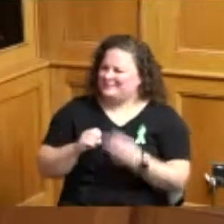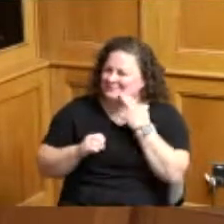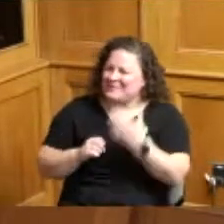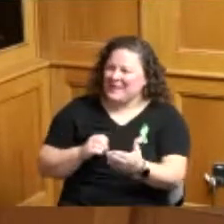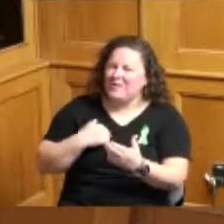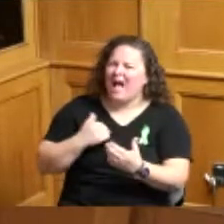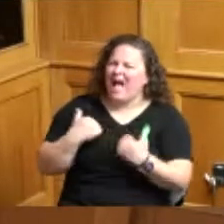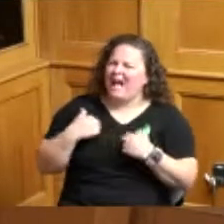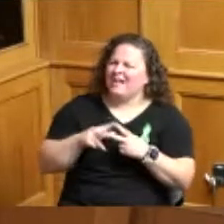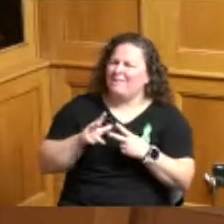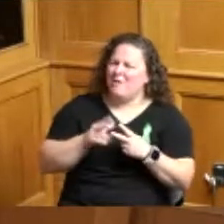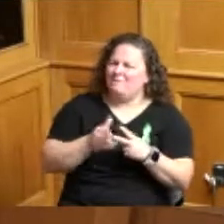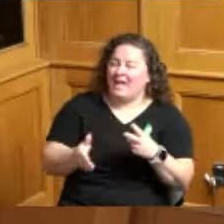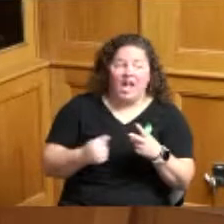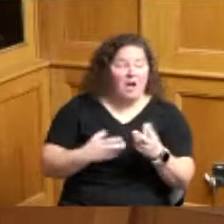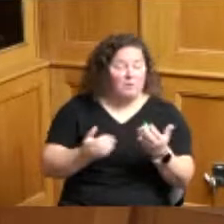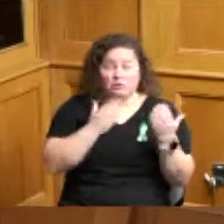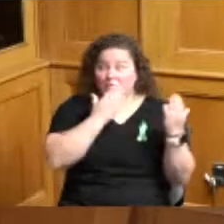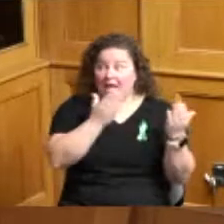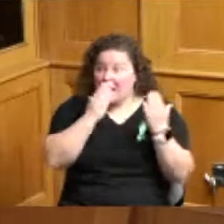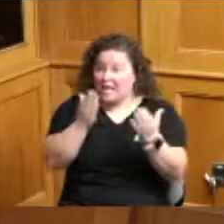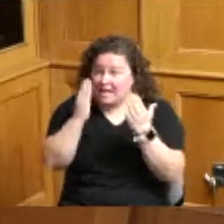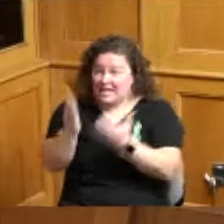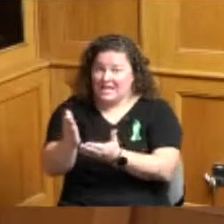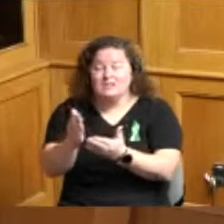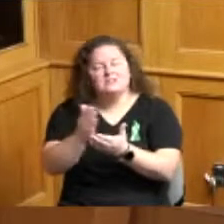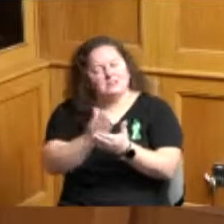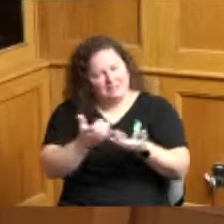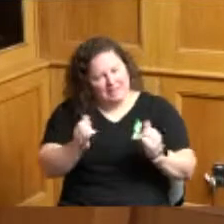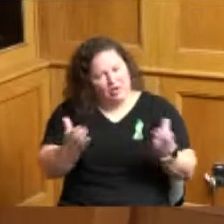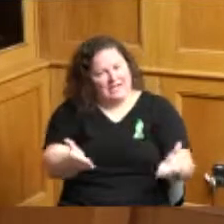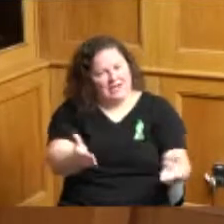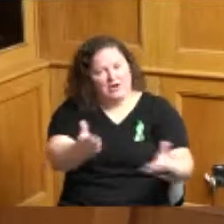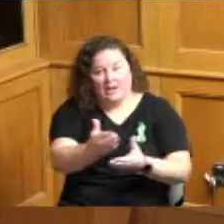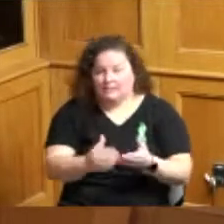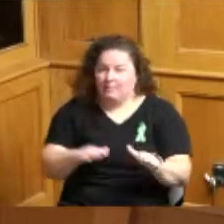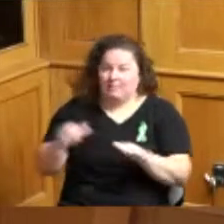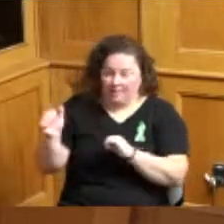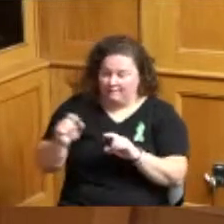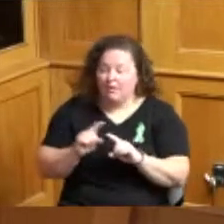thank the folks that came in today some are still here and some have left the room but thank them